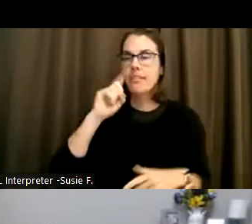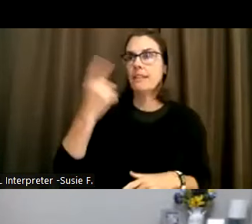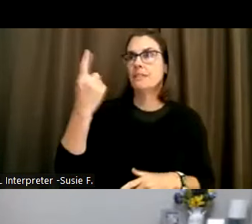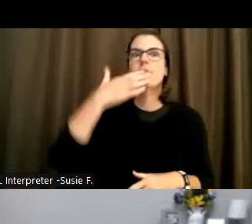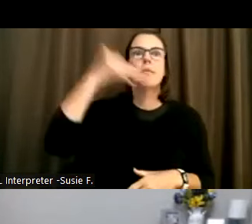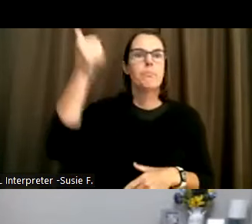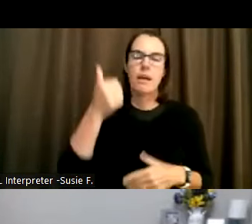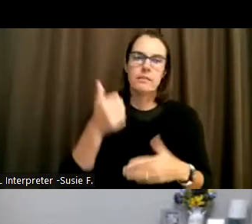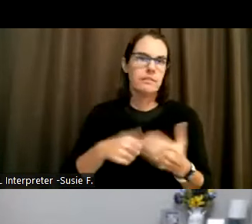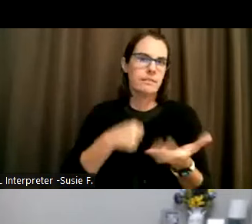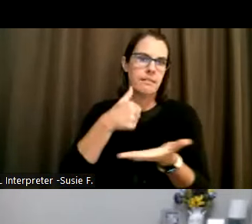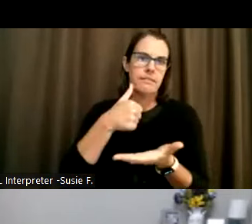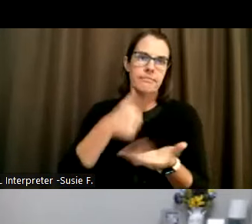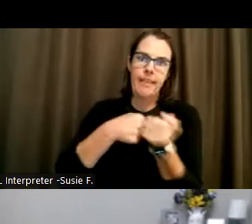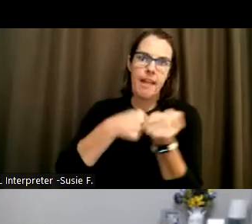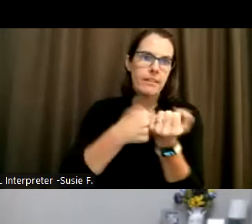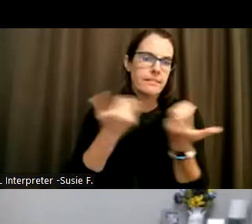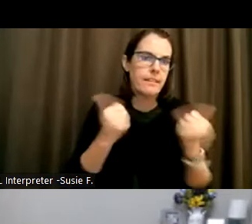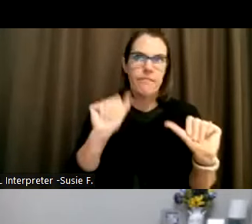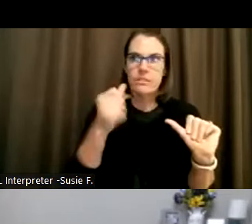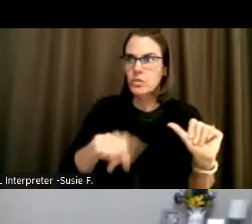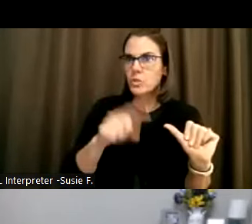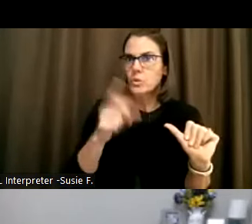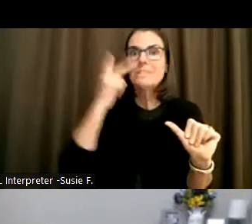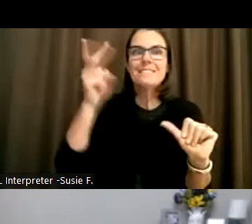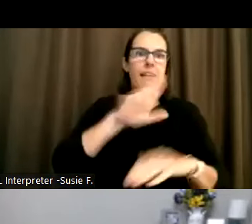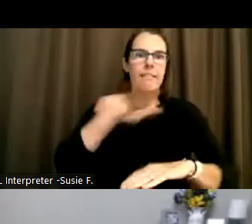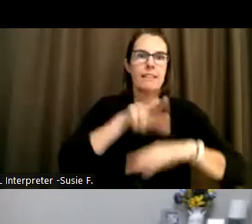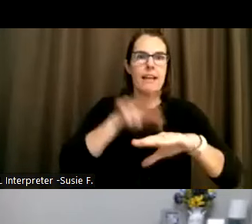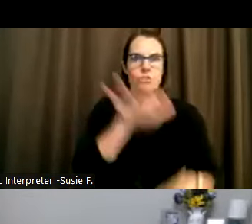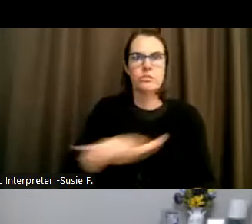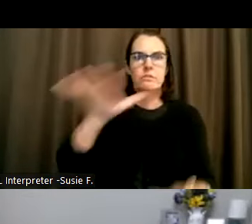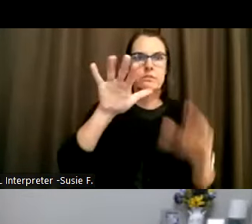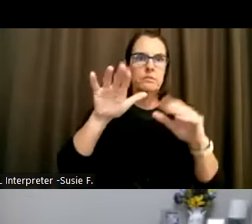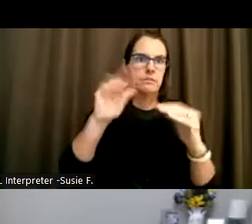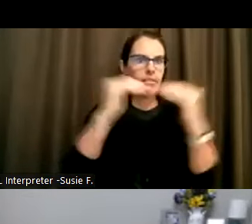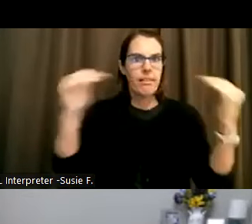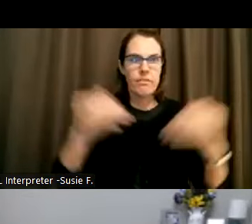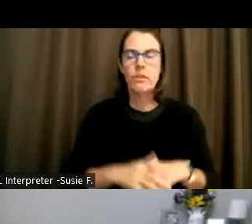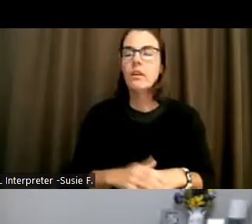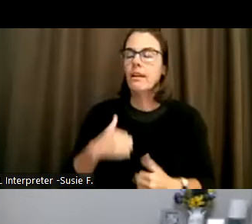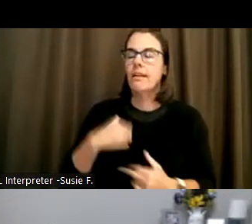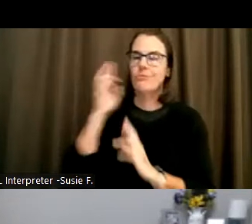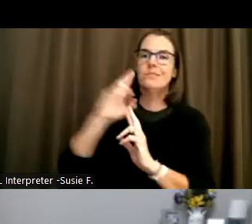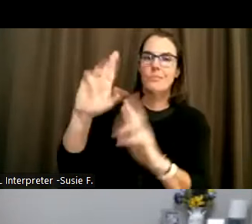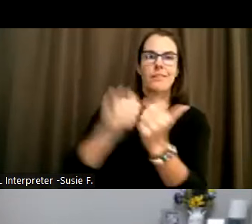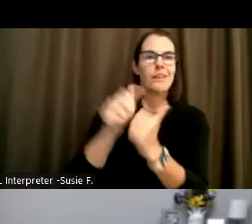efforts that you could ever see nationally. And I always respect how disability advocates put it all together.